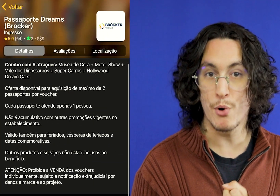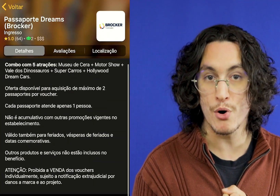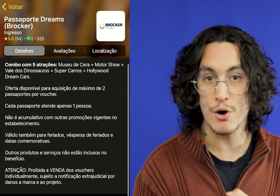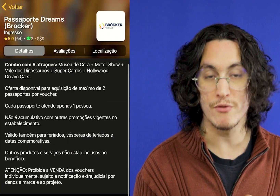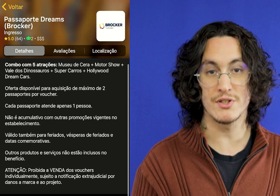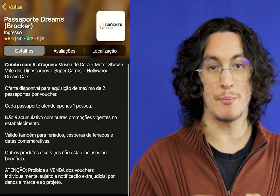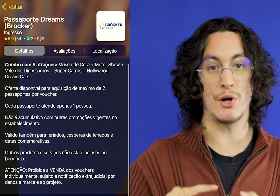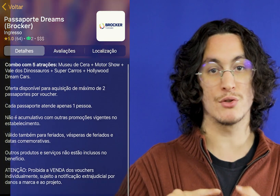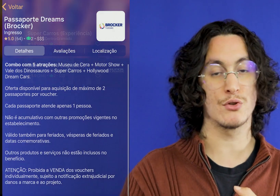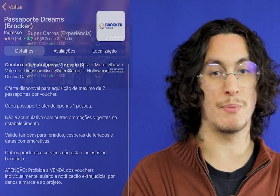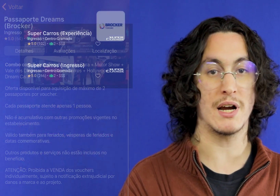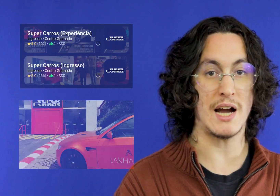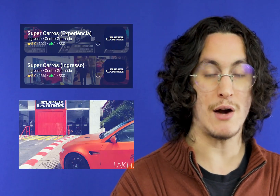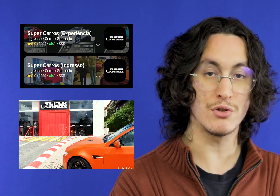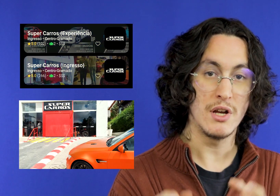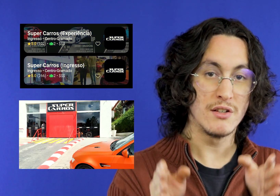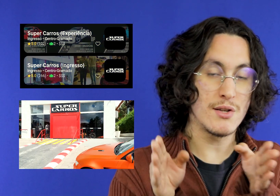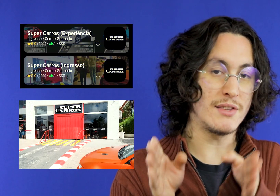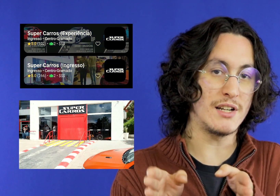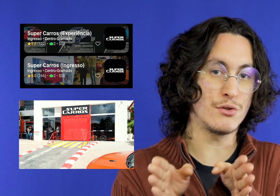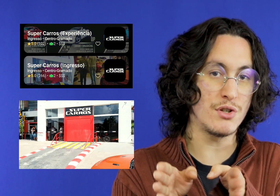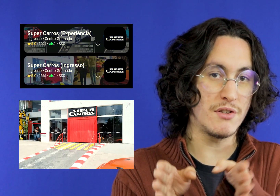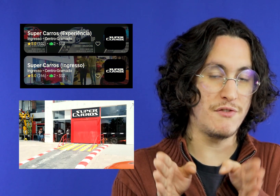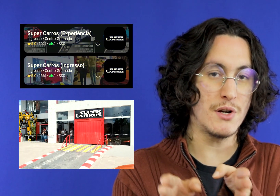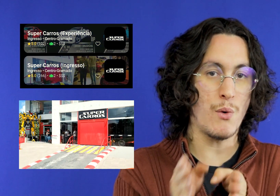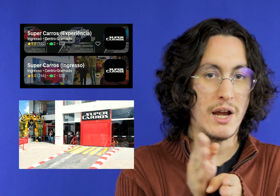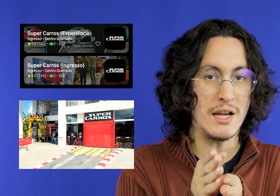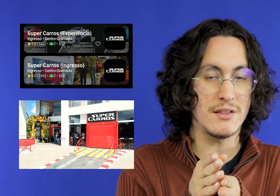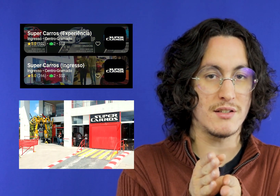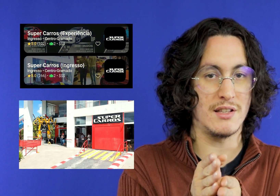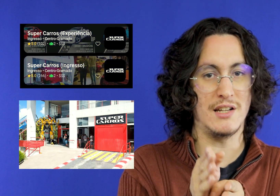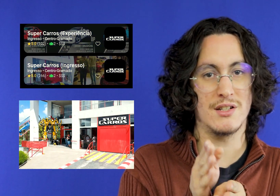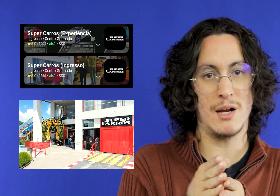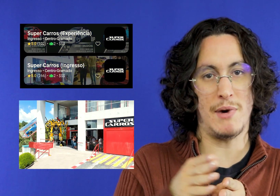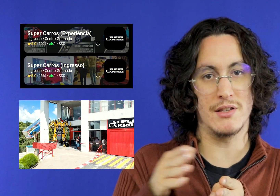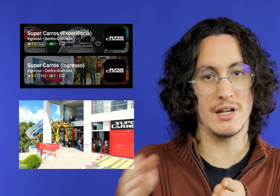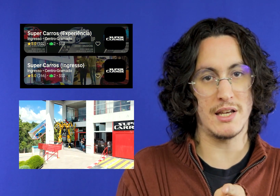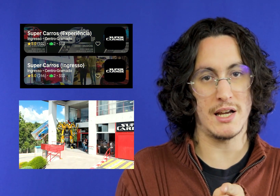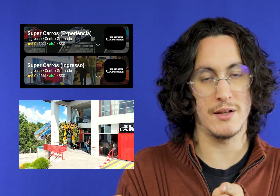you can in the super cars are attractions that are between the cities of Gramado and Canela